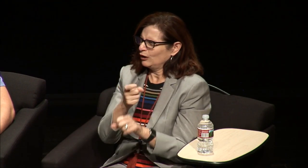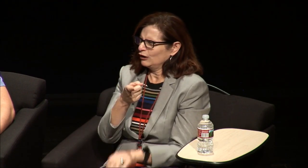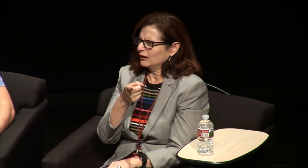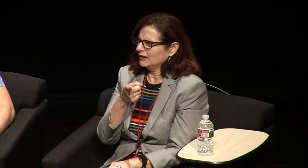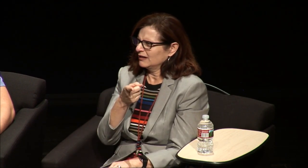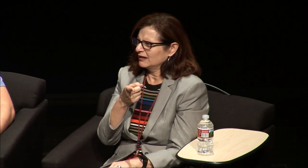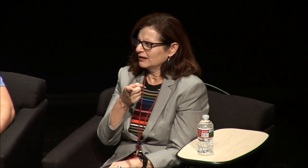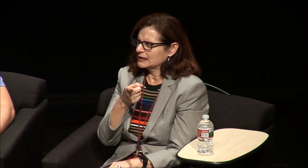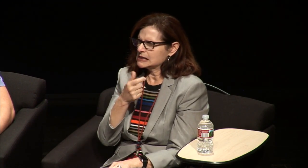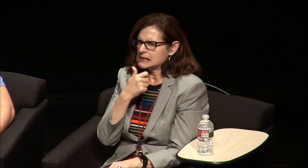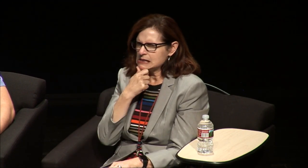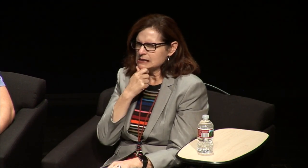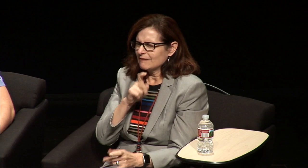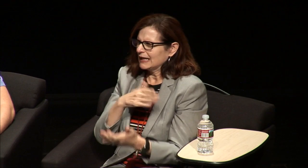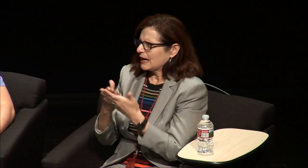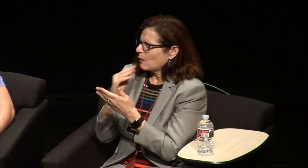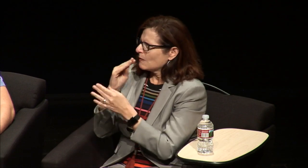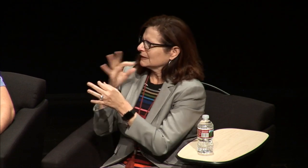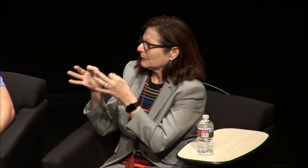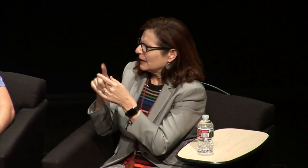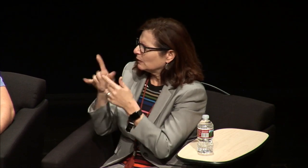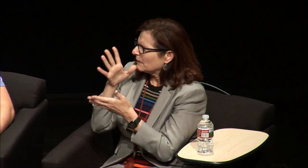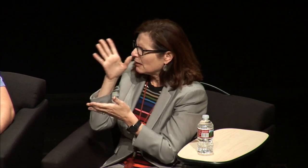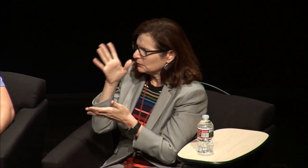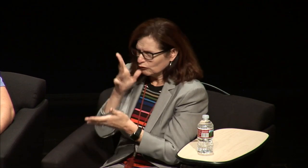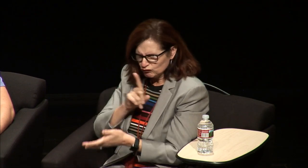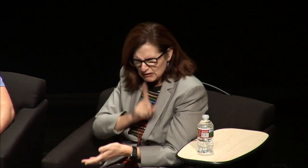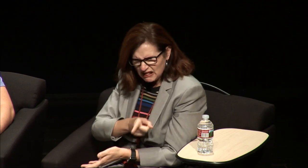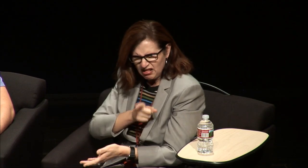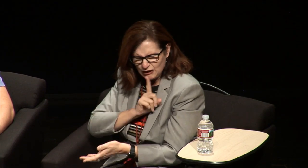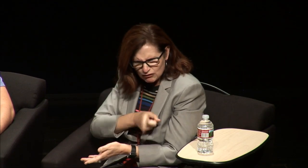of figuring out how does that how do things work and then explaining to my